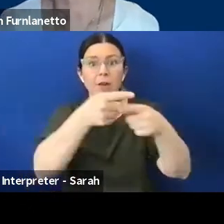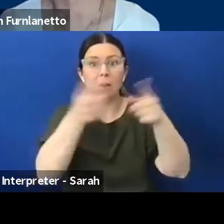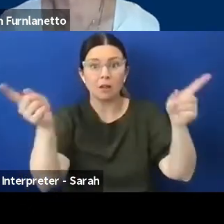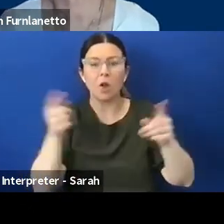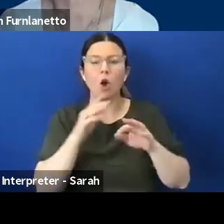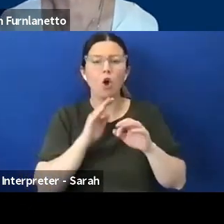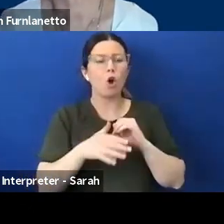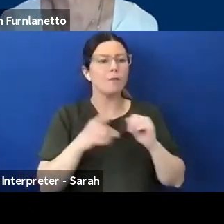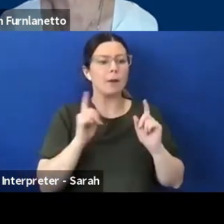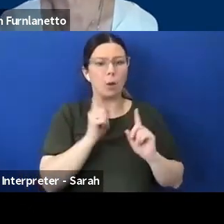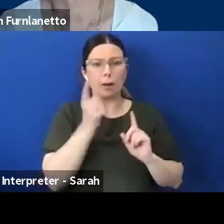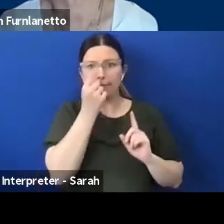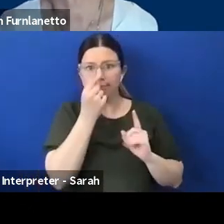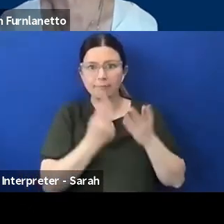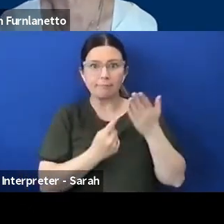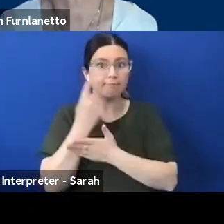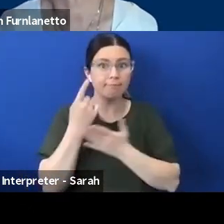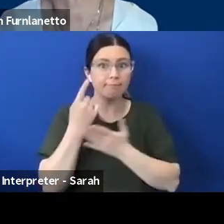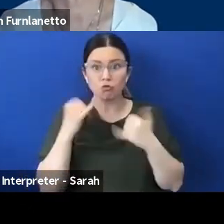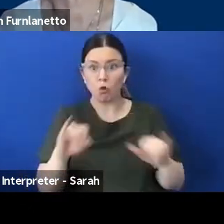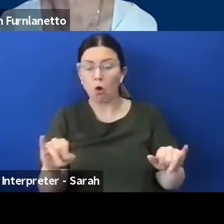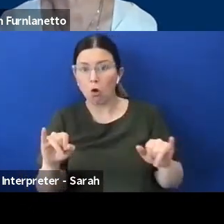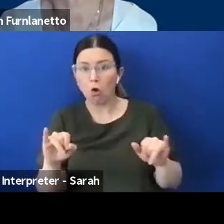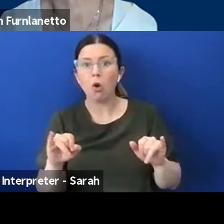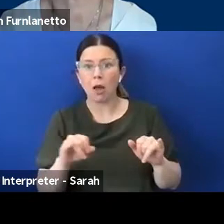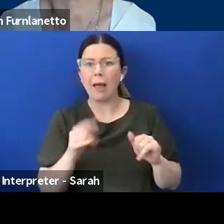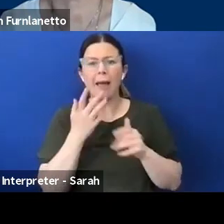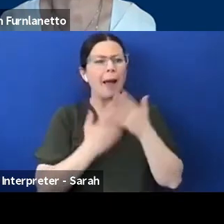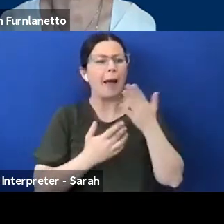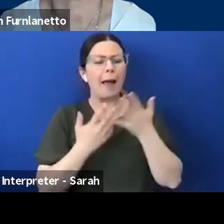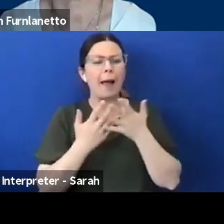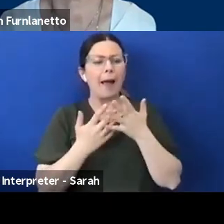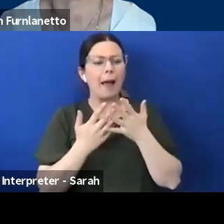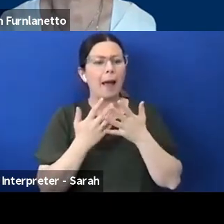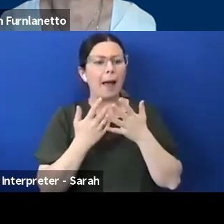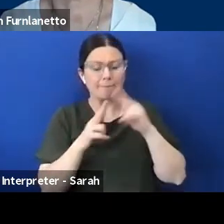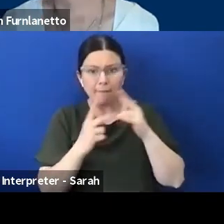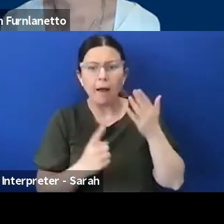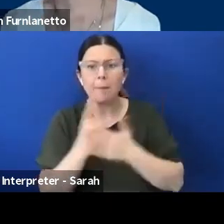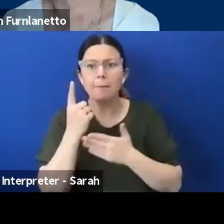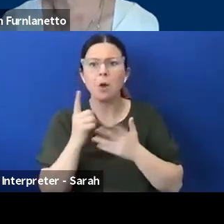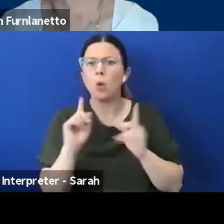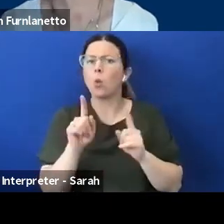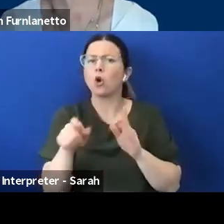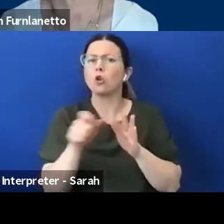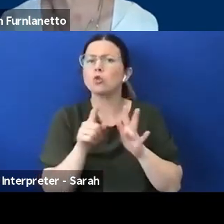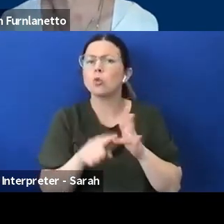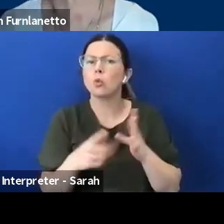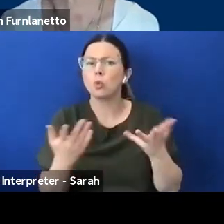how you act when that does happen and how to be proactive as well. I think that's really important